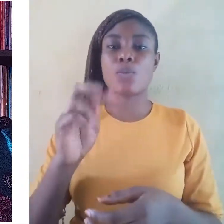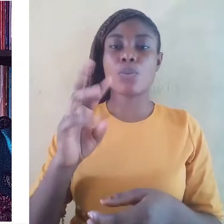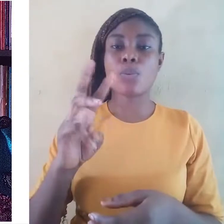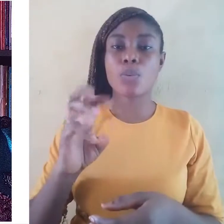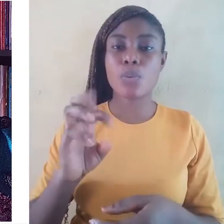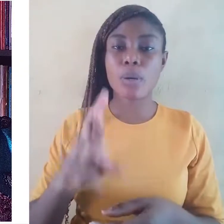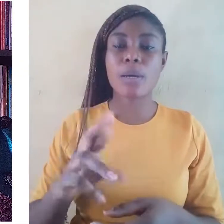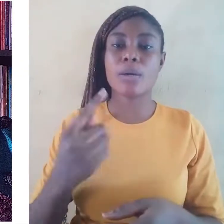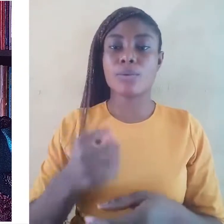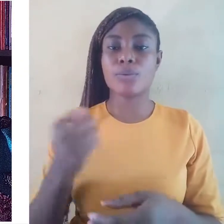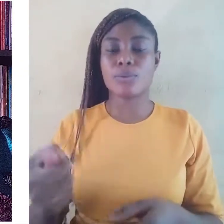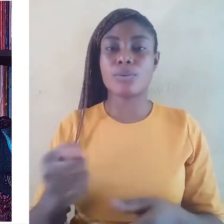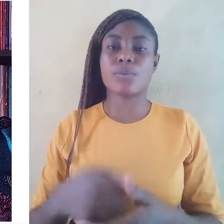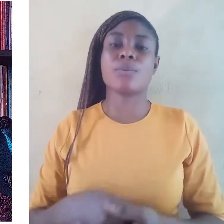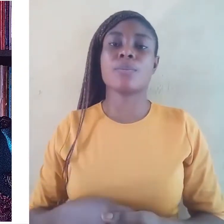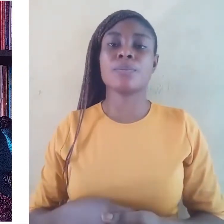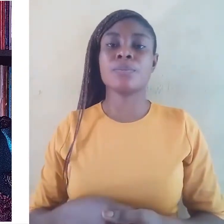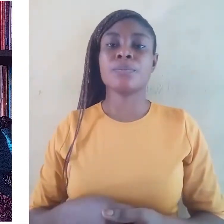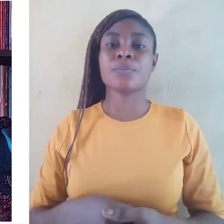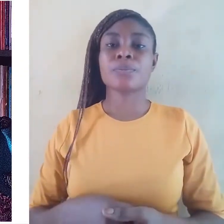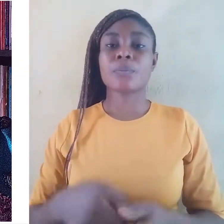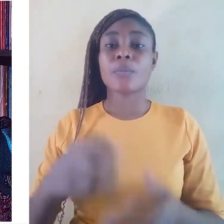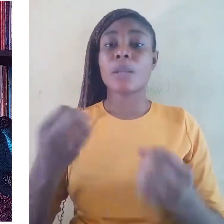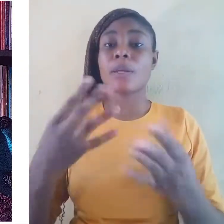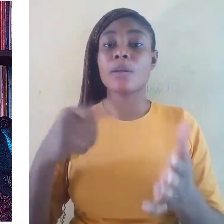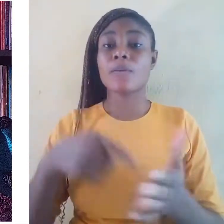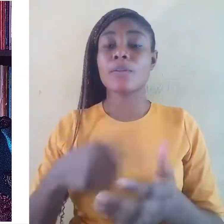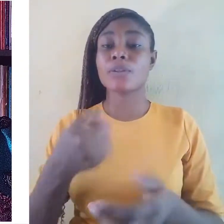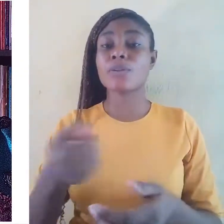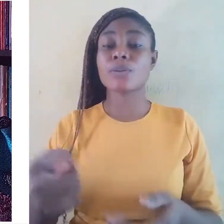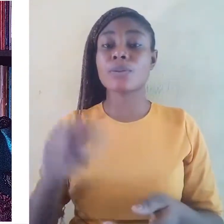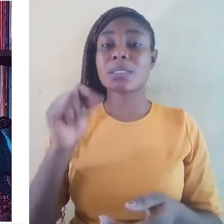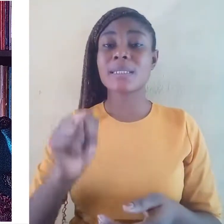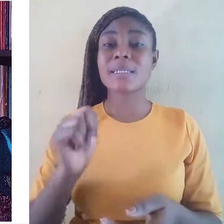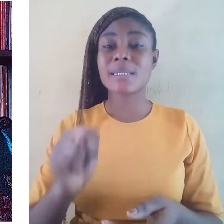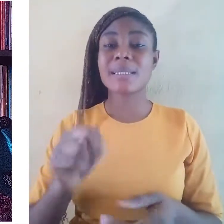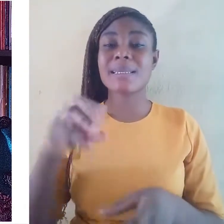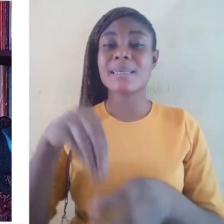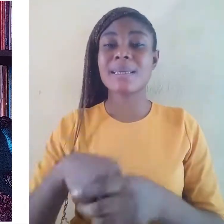etc. Many of such tools require interdisciplinary expertise.